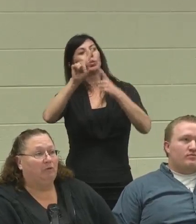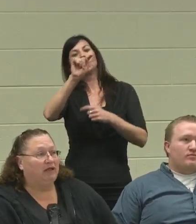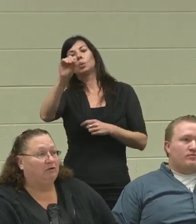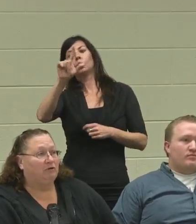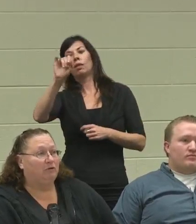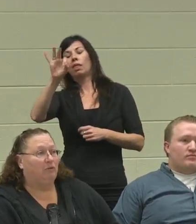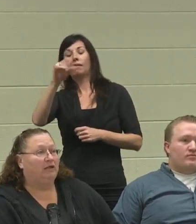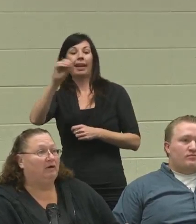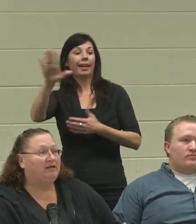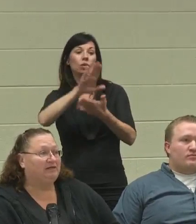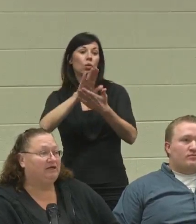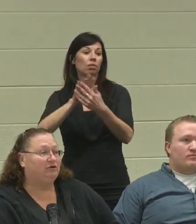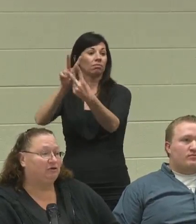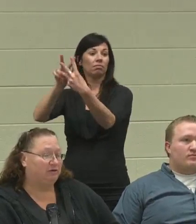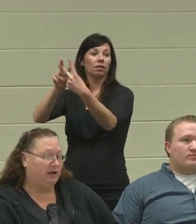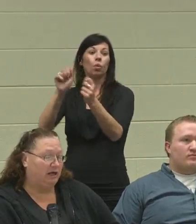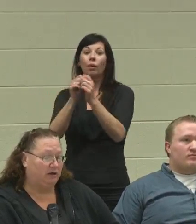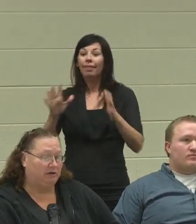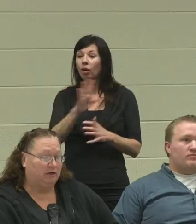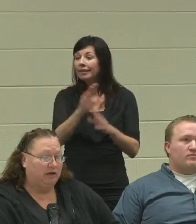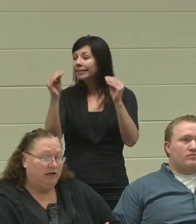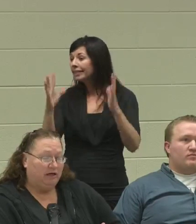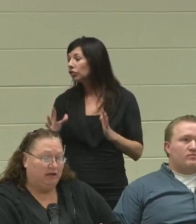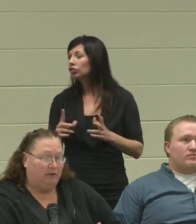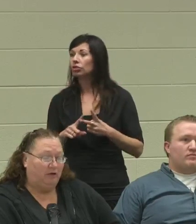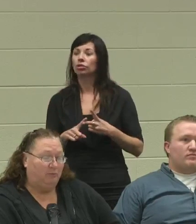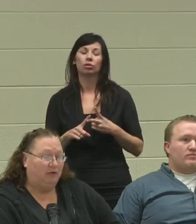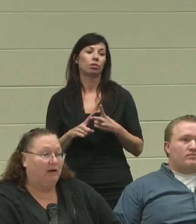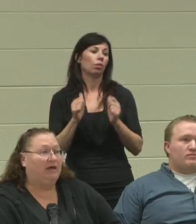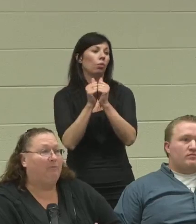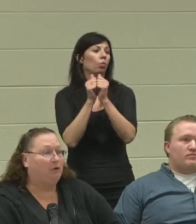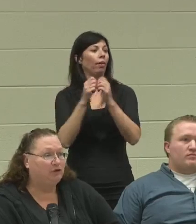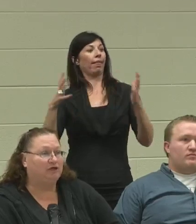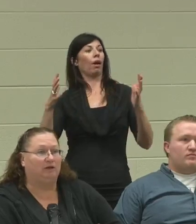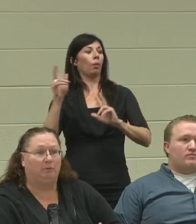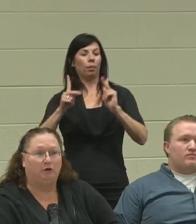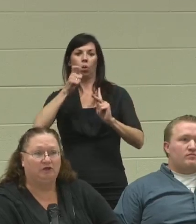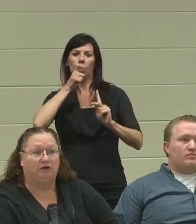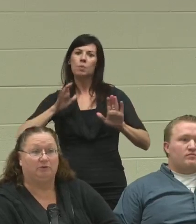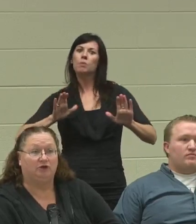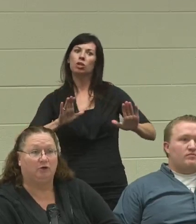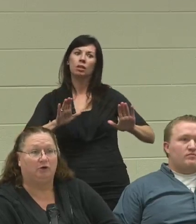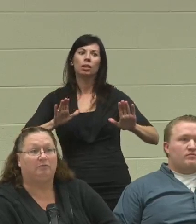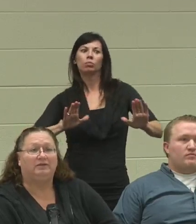Without his teachers and the people, that kept pushing him and pushing him and showing him.